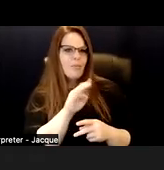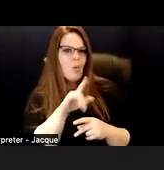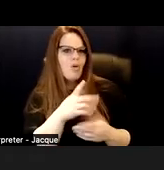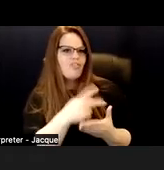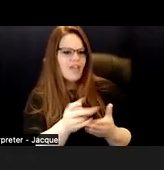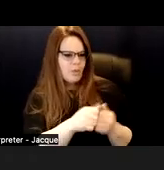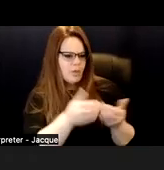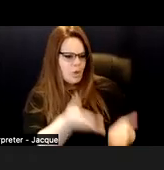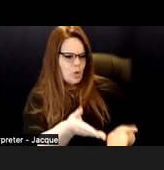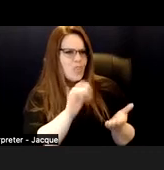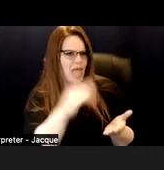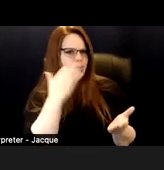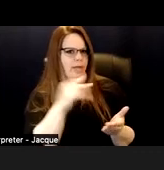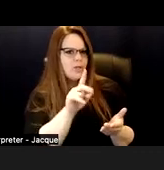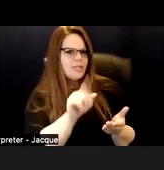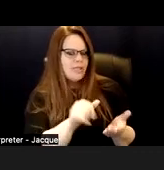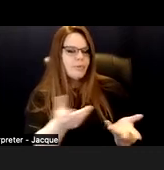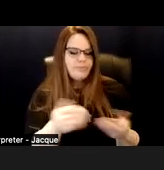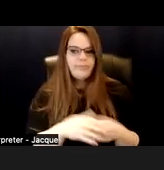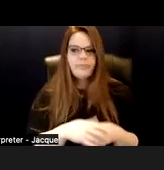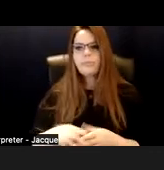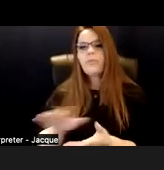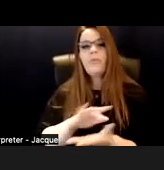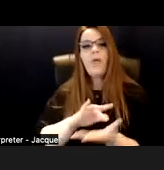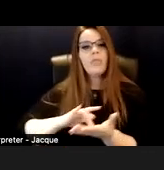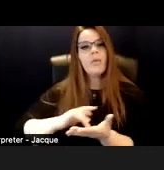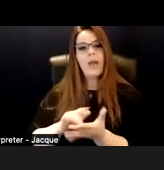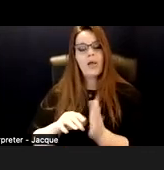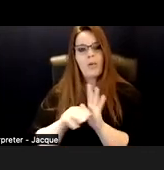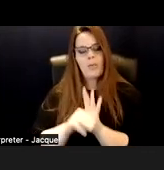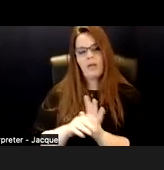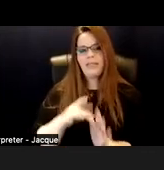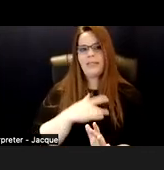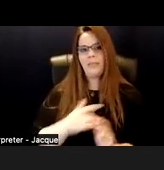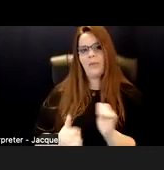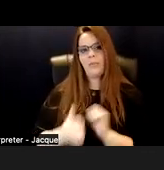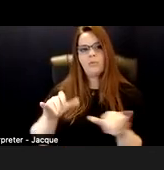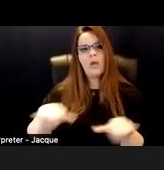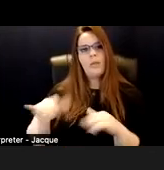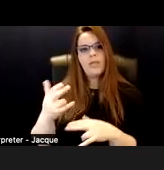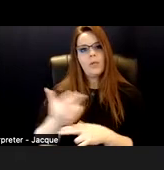The medical model is our kind of typically most commonly used model in current US society,